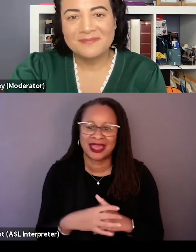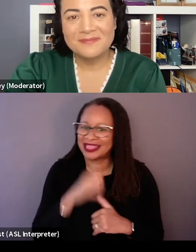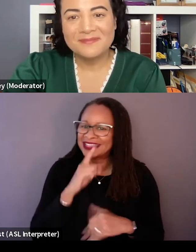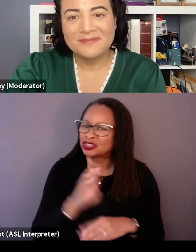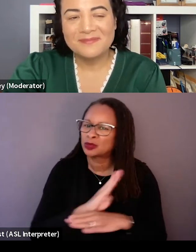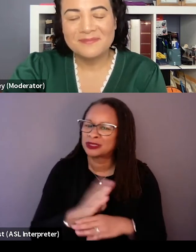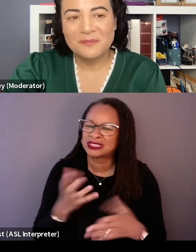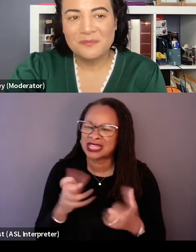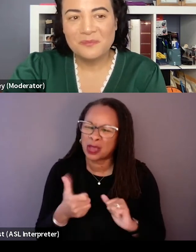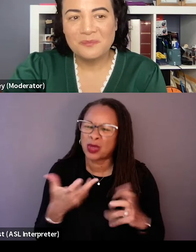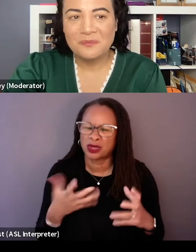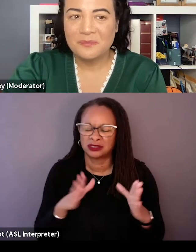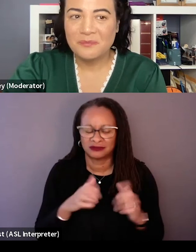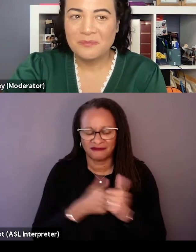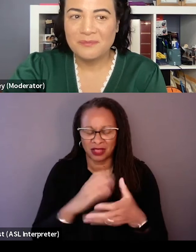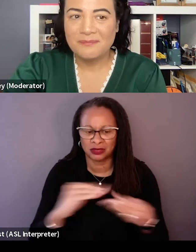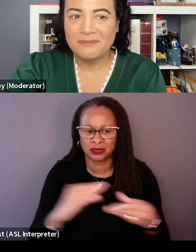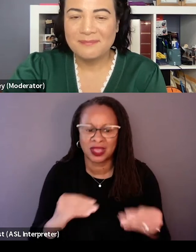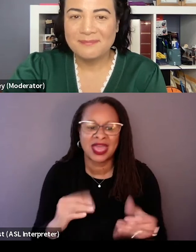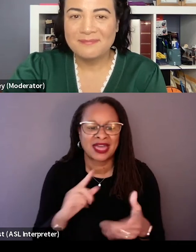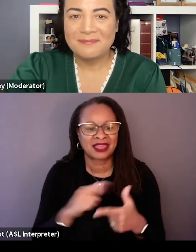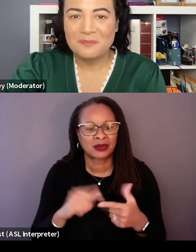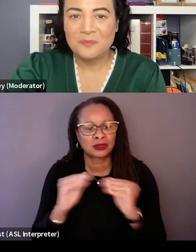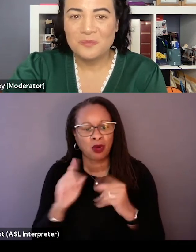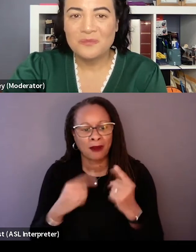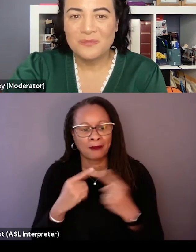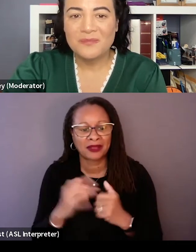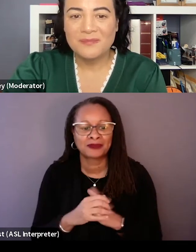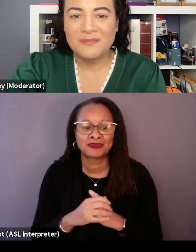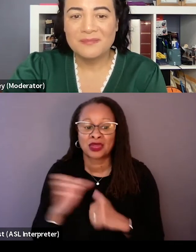to come about it. Like then it was more about like, oh again, going back to like the archival,